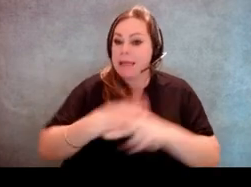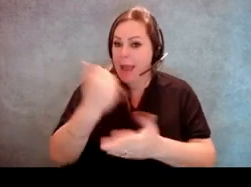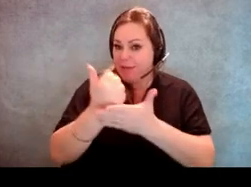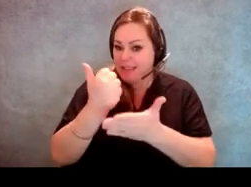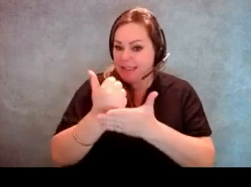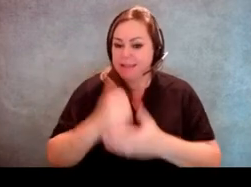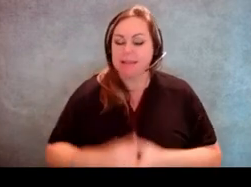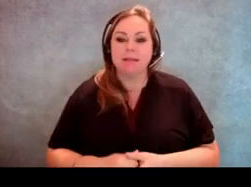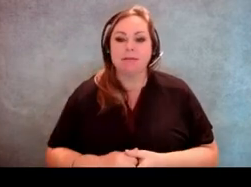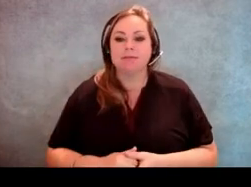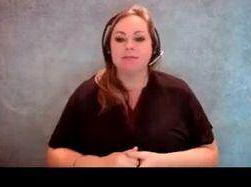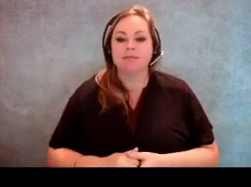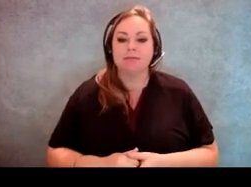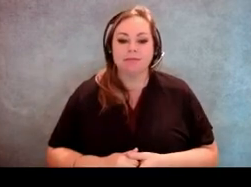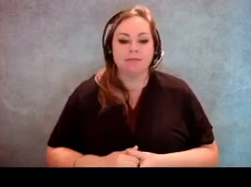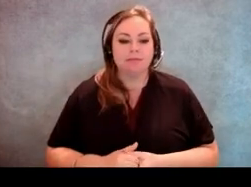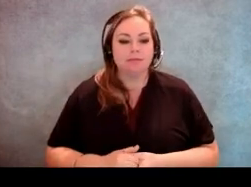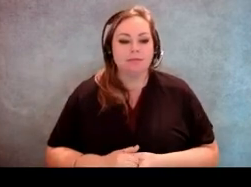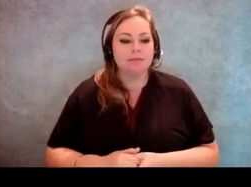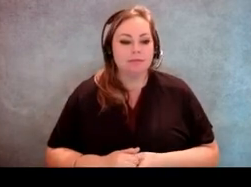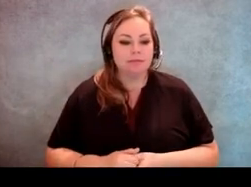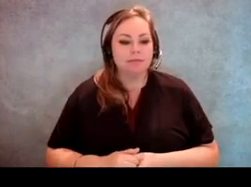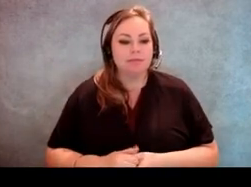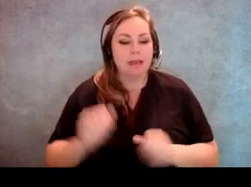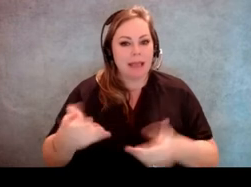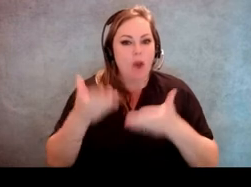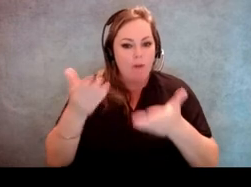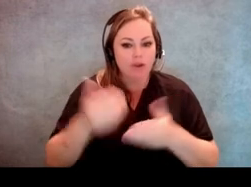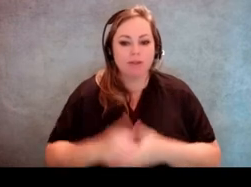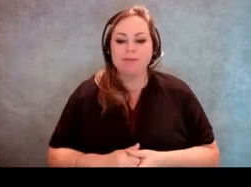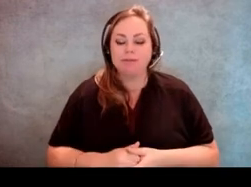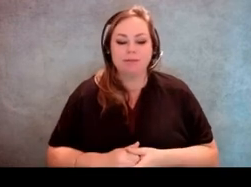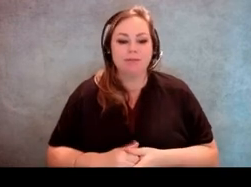more information on types of assistance that can be offered. Having an interpreter.